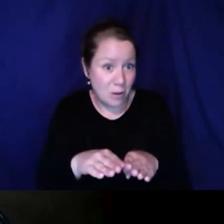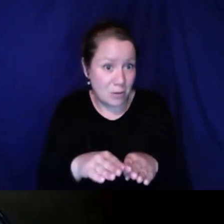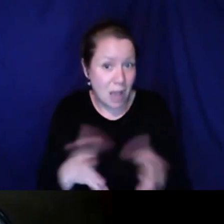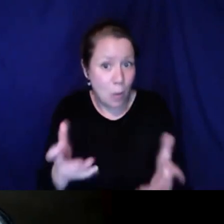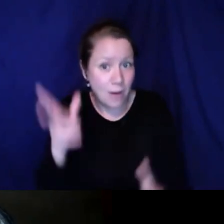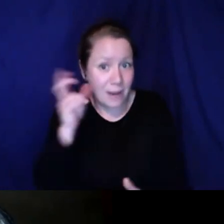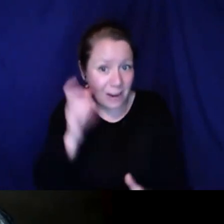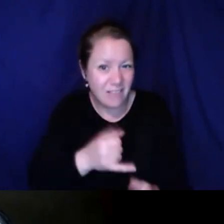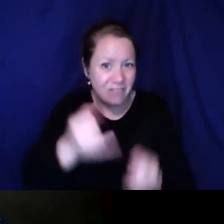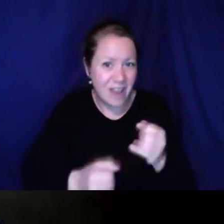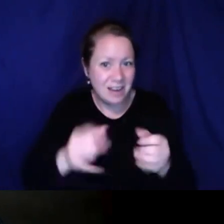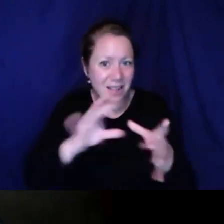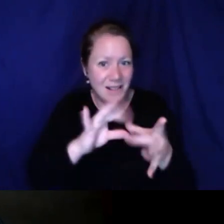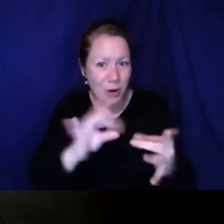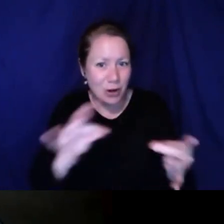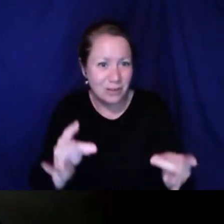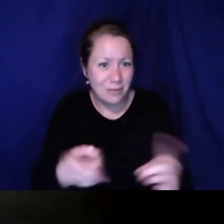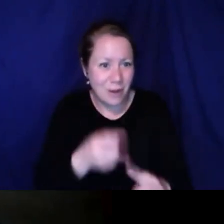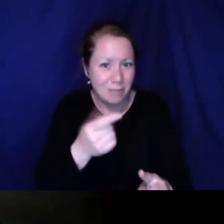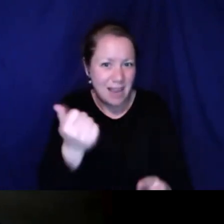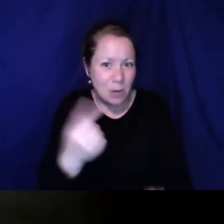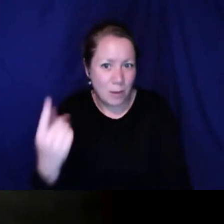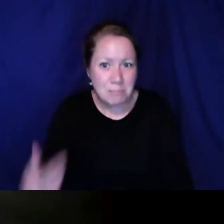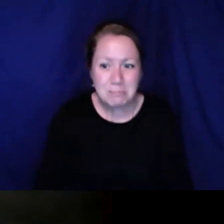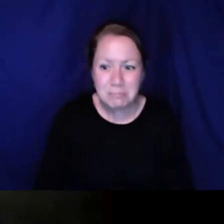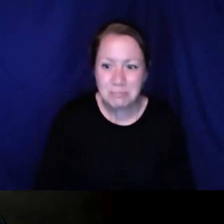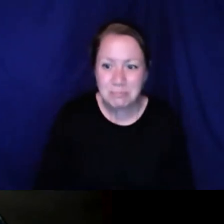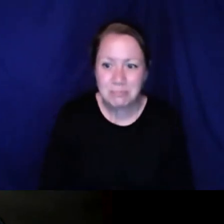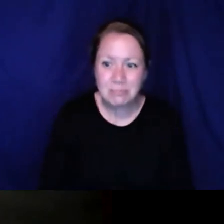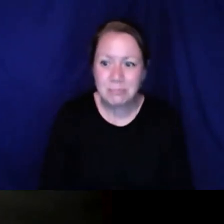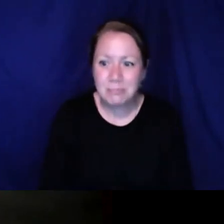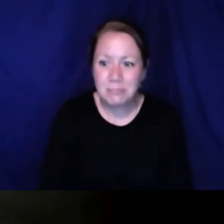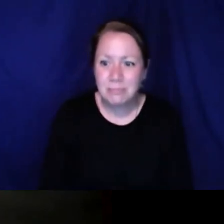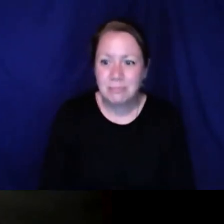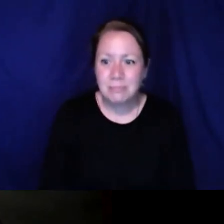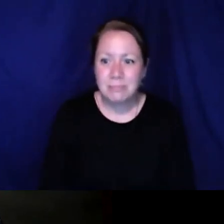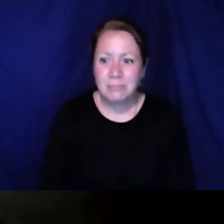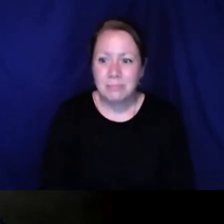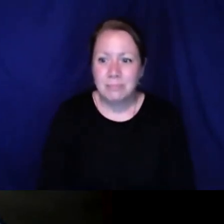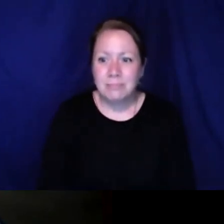Grace, Jacob, Celilo and anybody who wants to share anything before we leave? I would like to hear the final